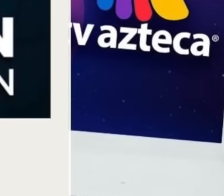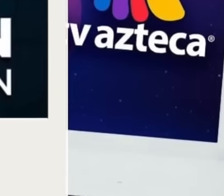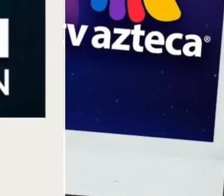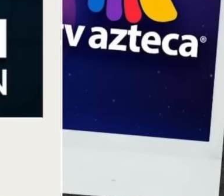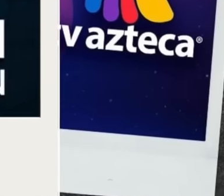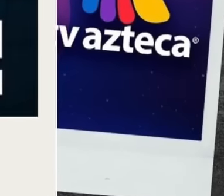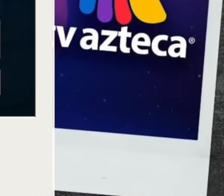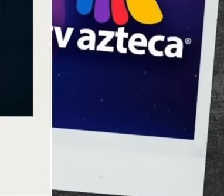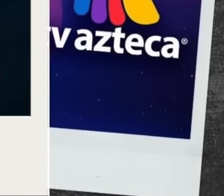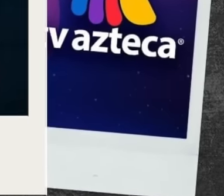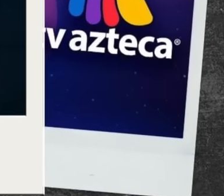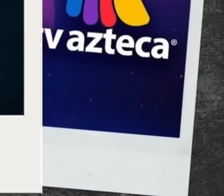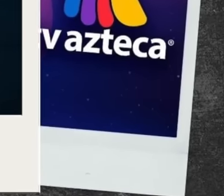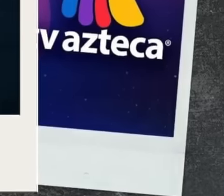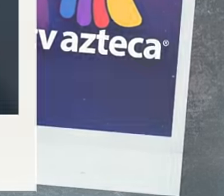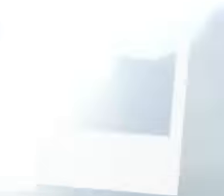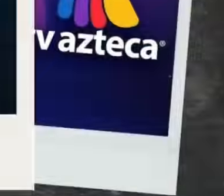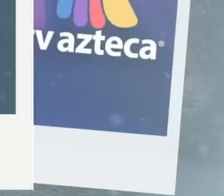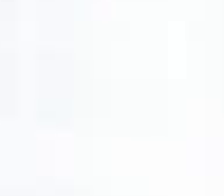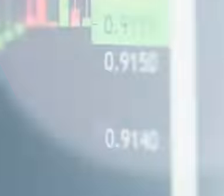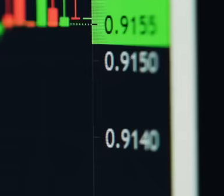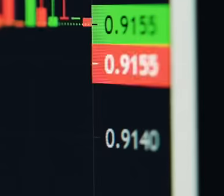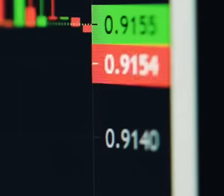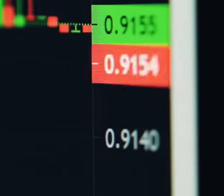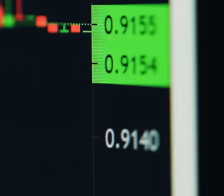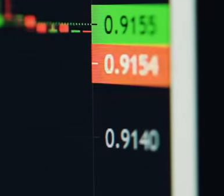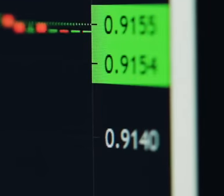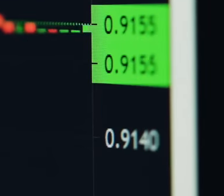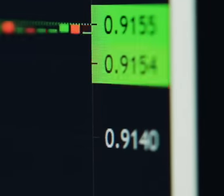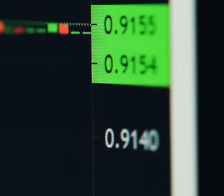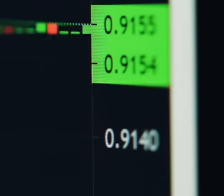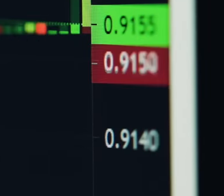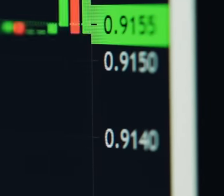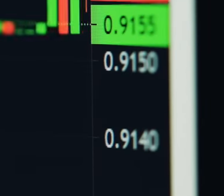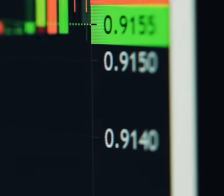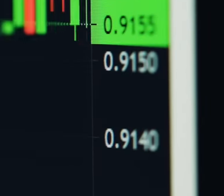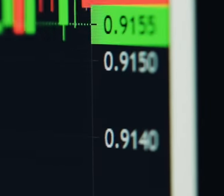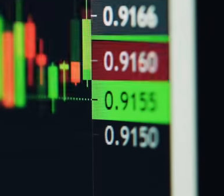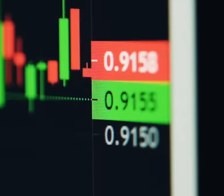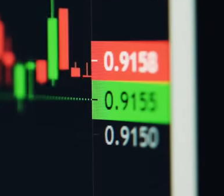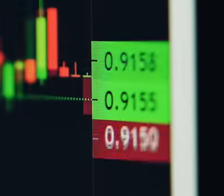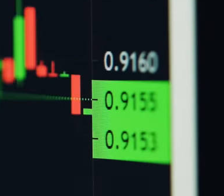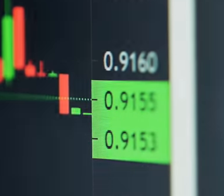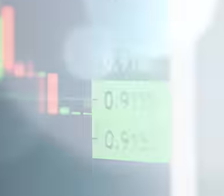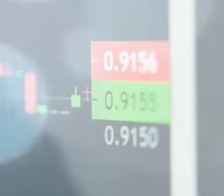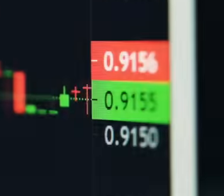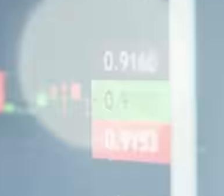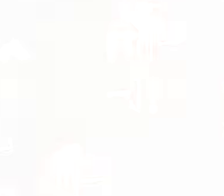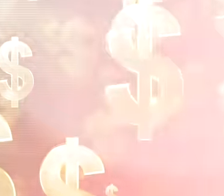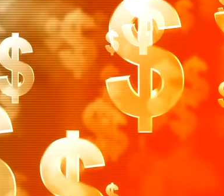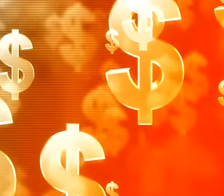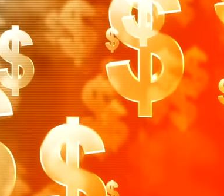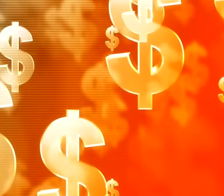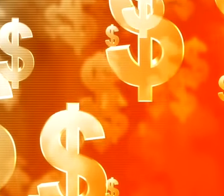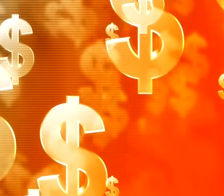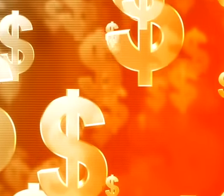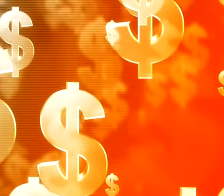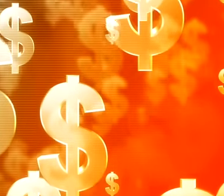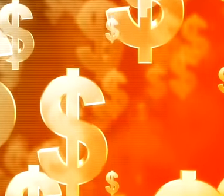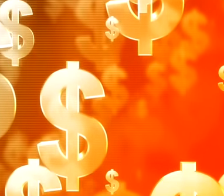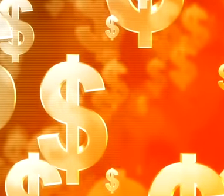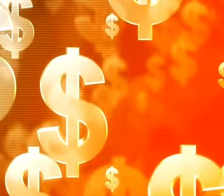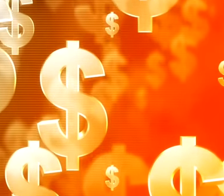Azteca and Imagen TV have made different strategic plans to recover their ratings, they began to